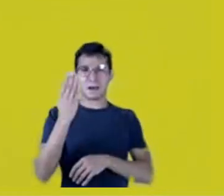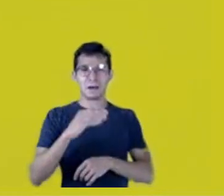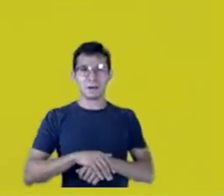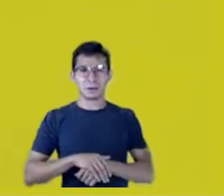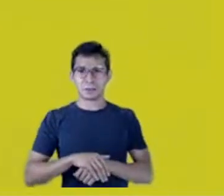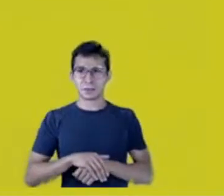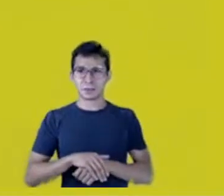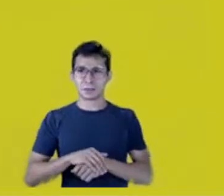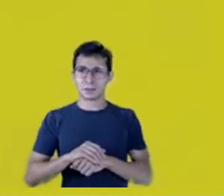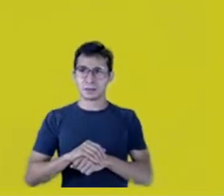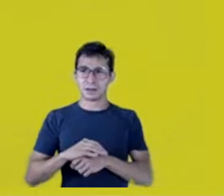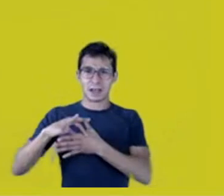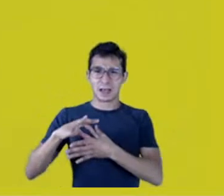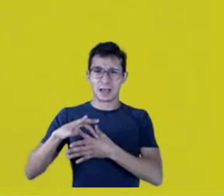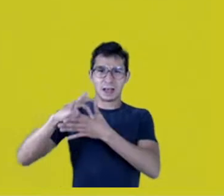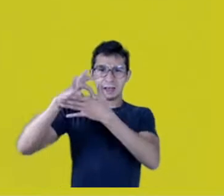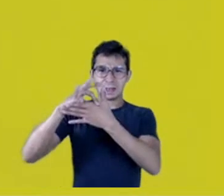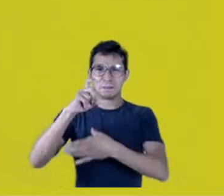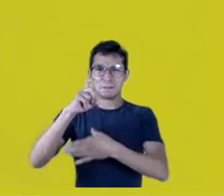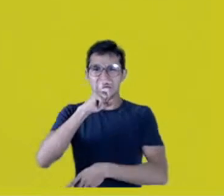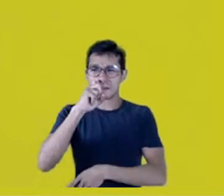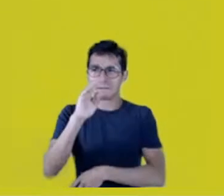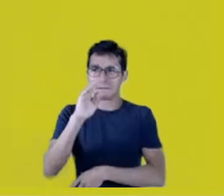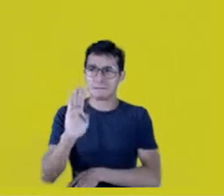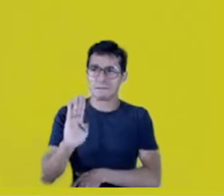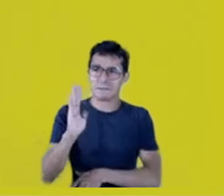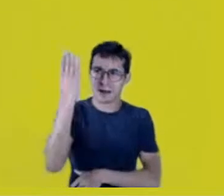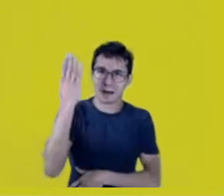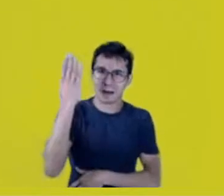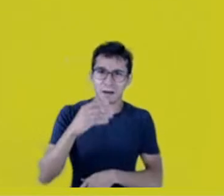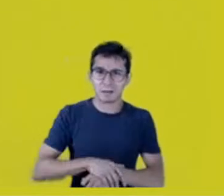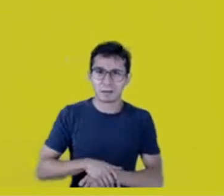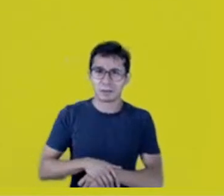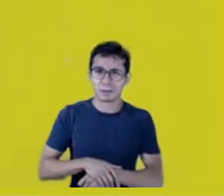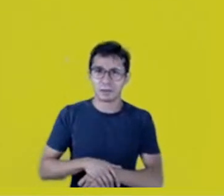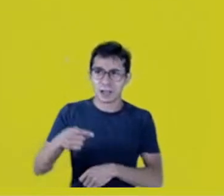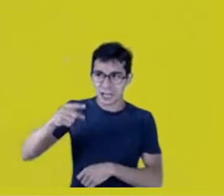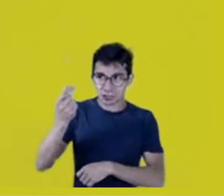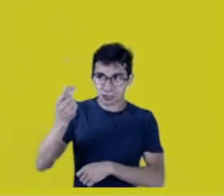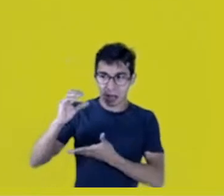what are those people getting in return? Why not use real cunhãs?